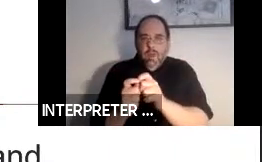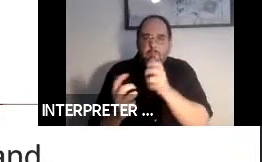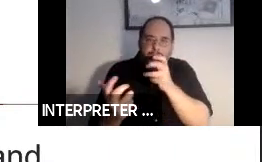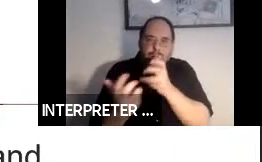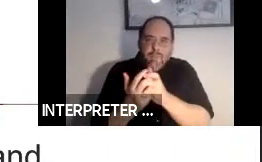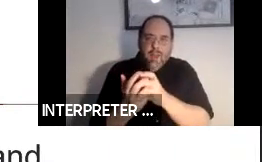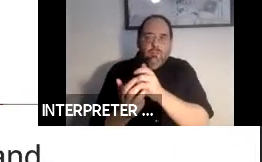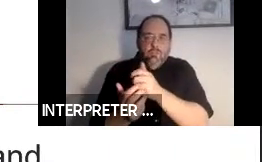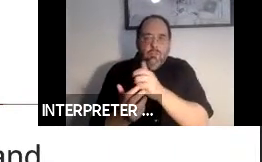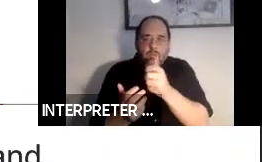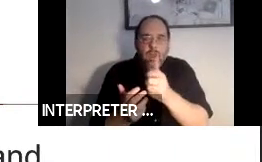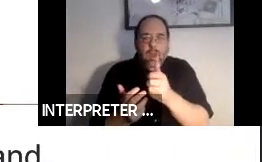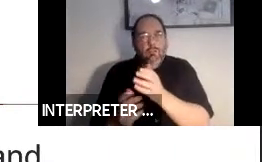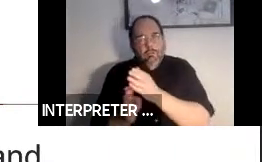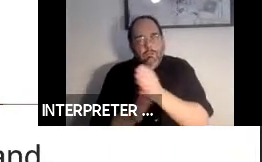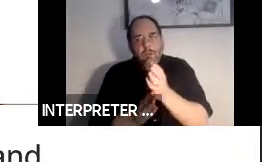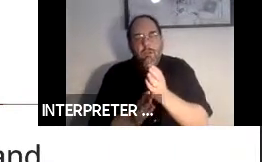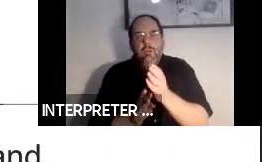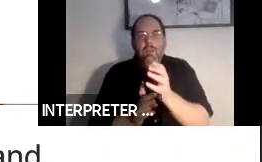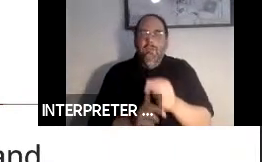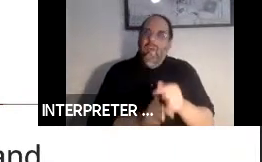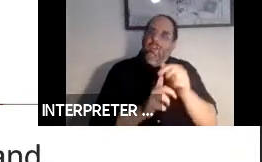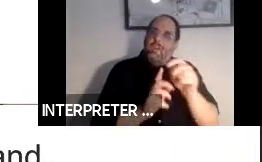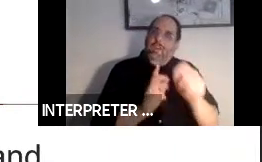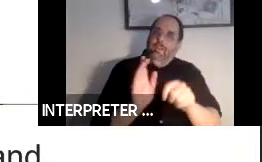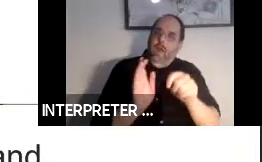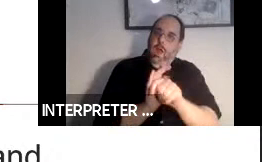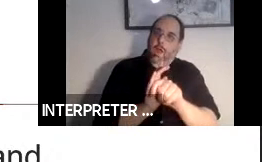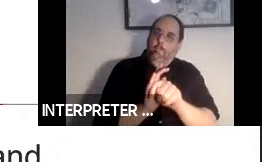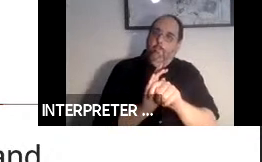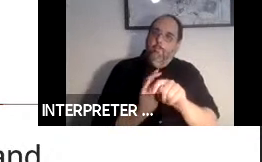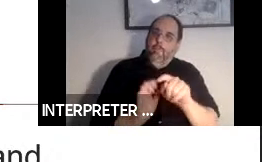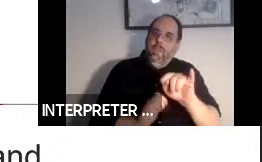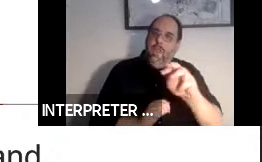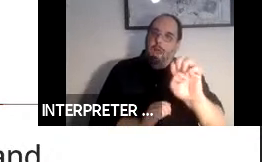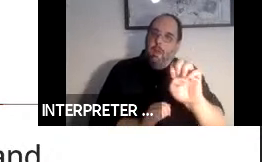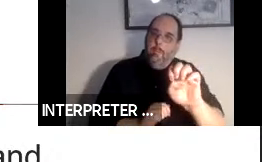Most importantly things related to time. A lot of these conversational systems aren't